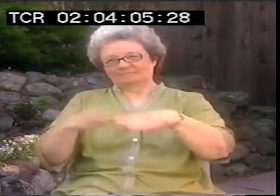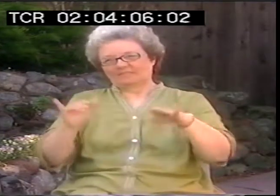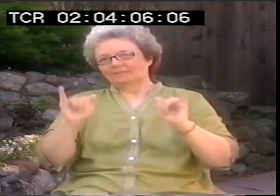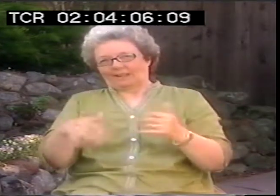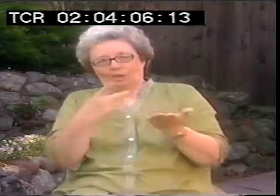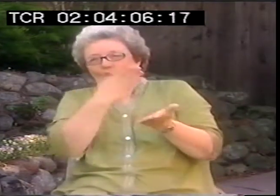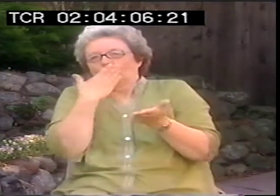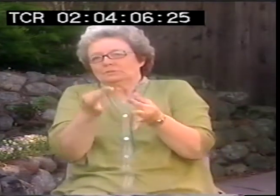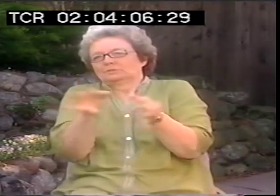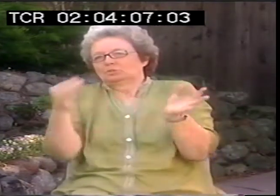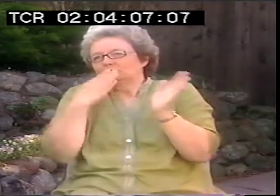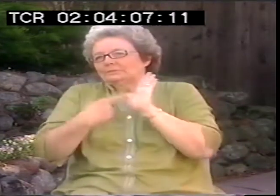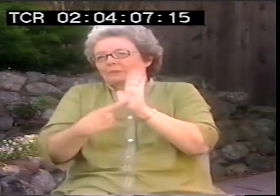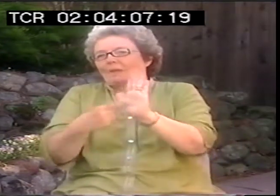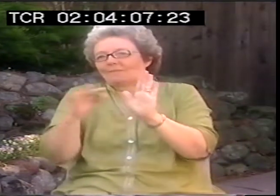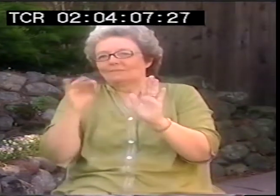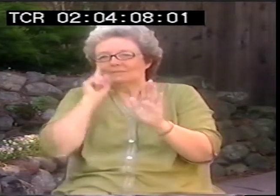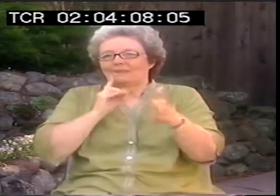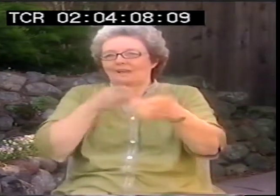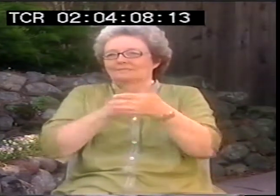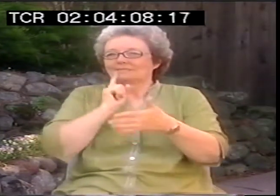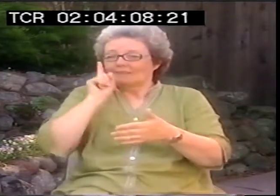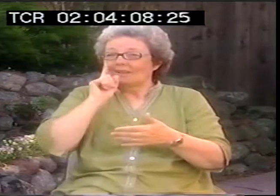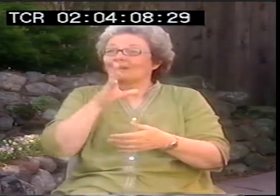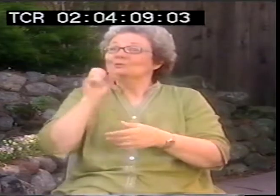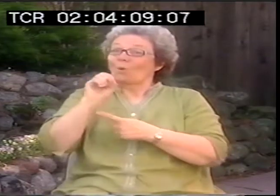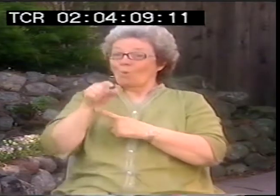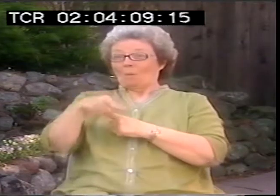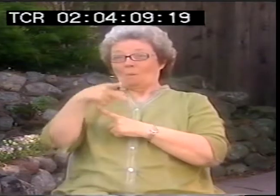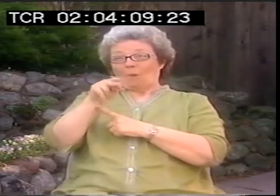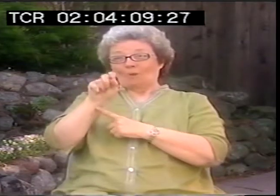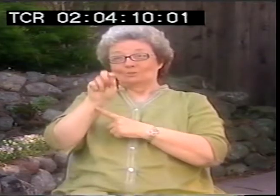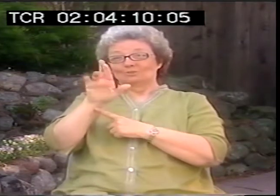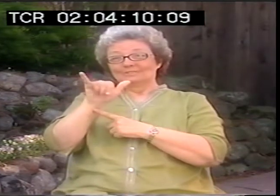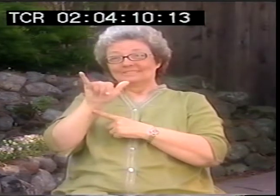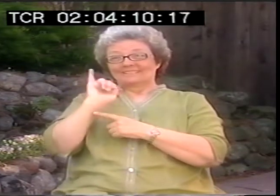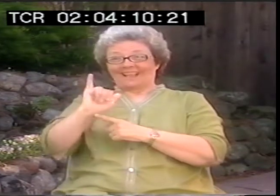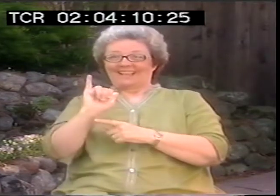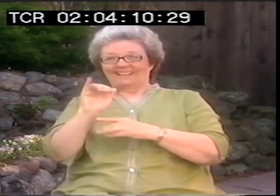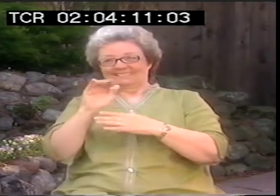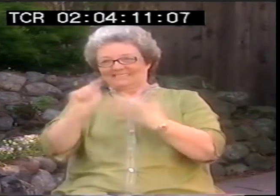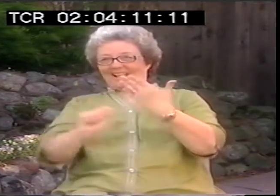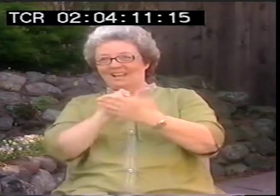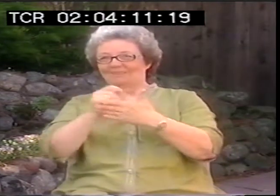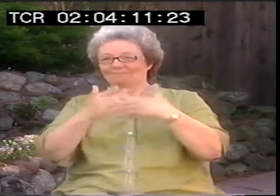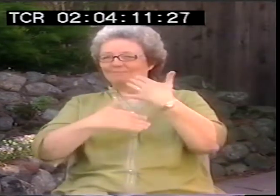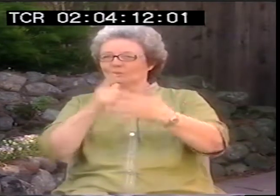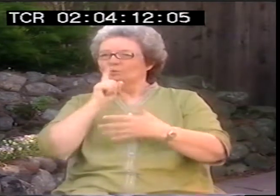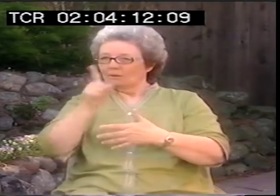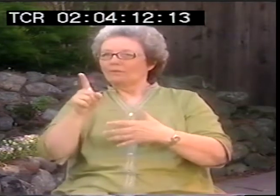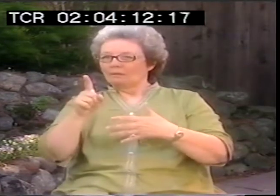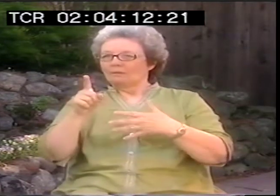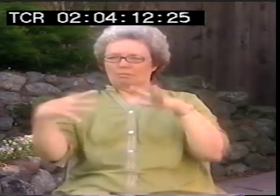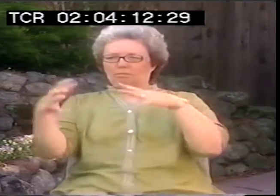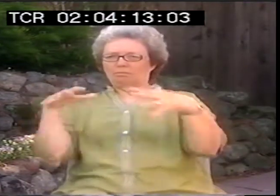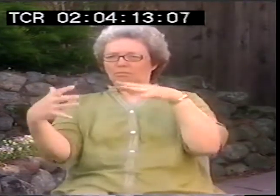You know, the best thing that oralists were able to accomplish was the division of the deaf community.